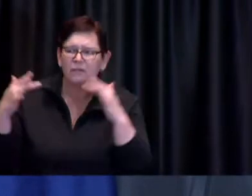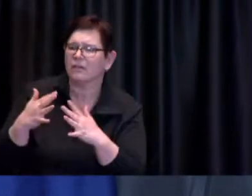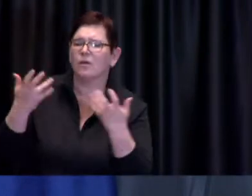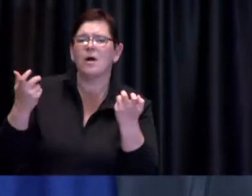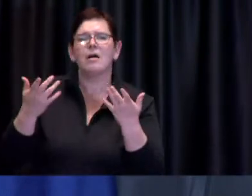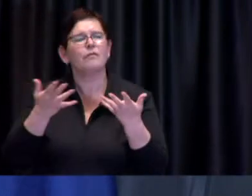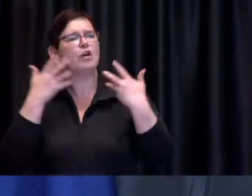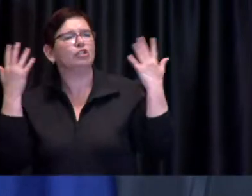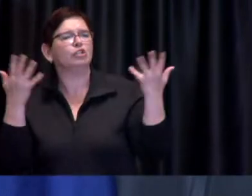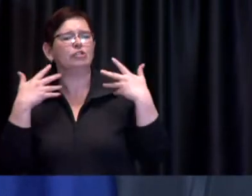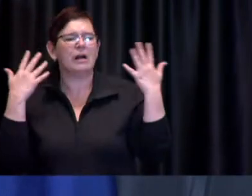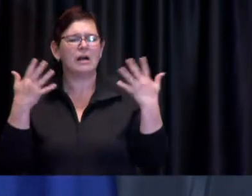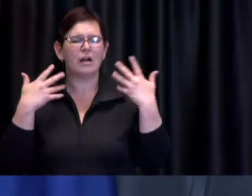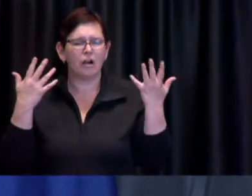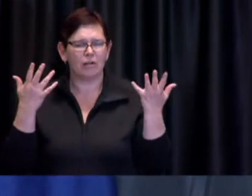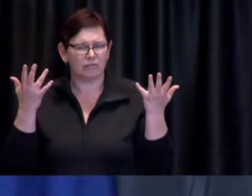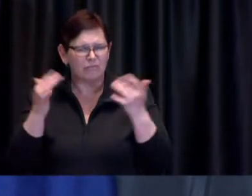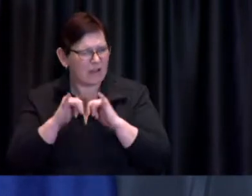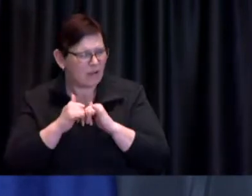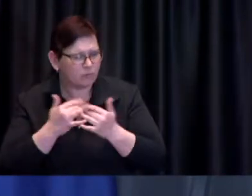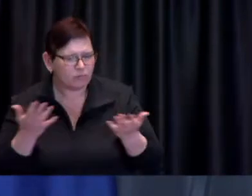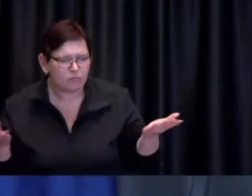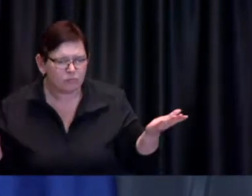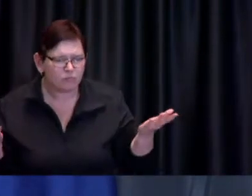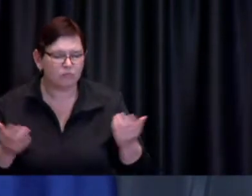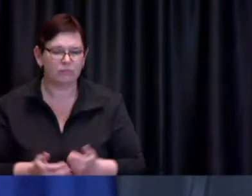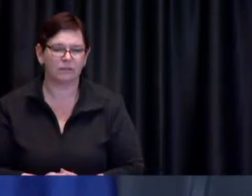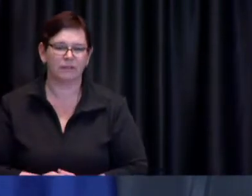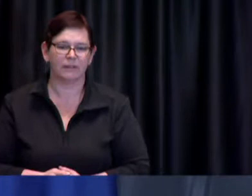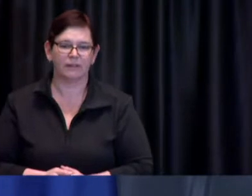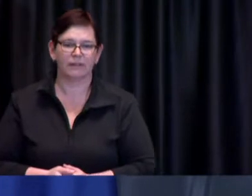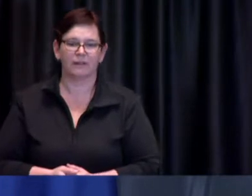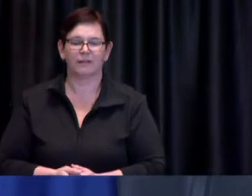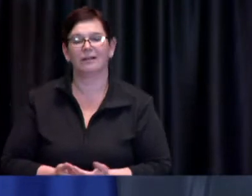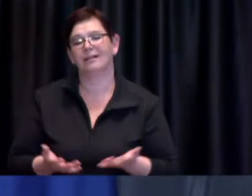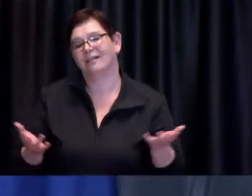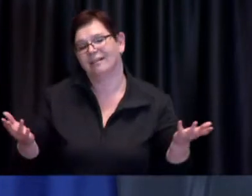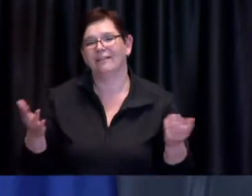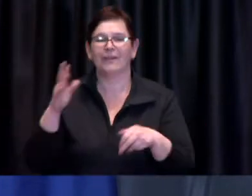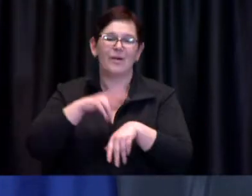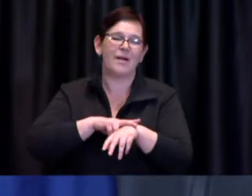Mayor Tory: Well of course people are supposed to go outside and engage in safe healthy activity and some of